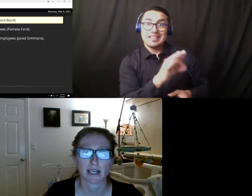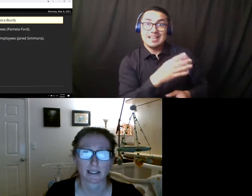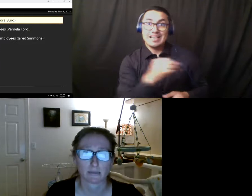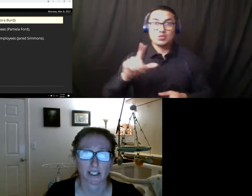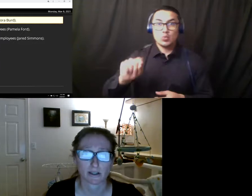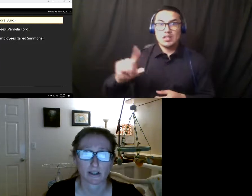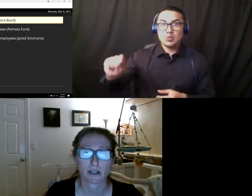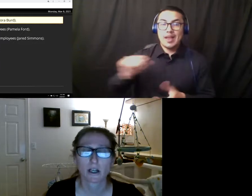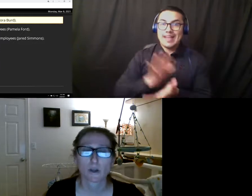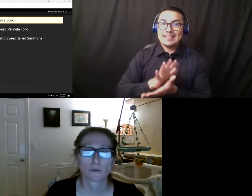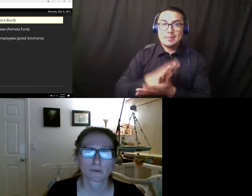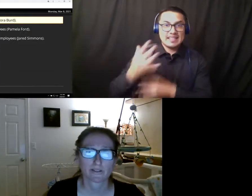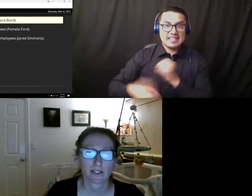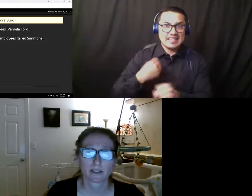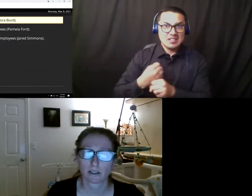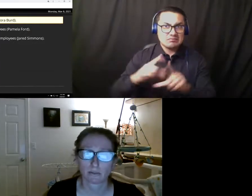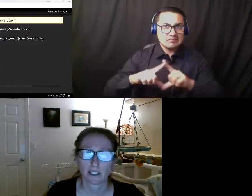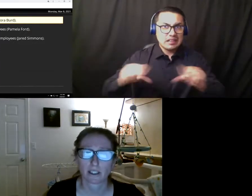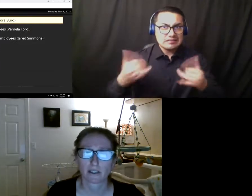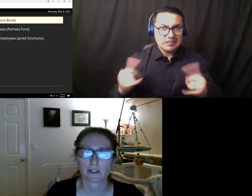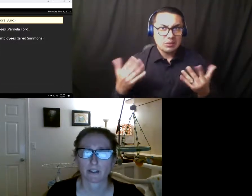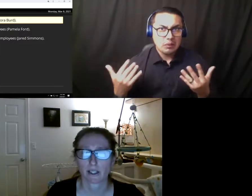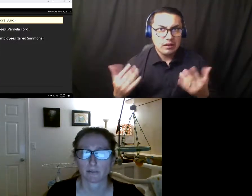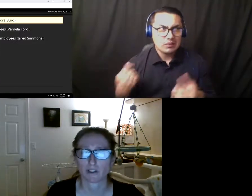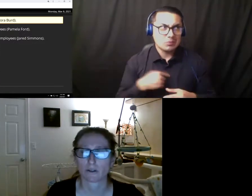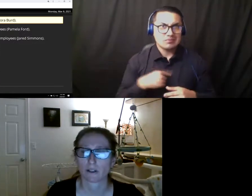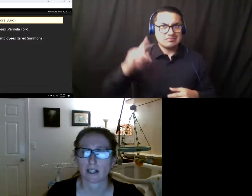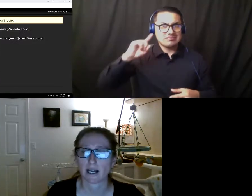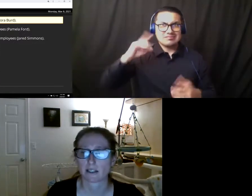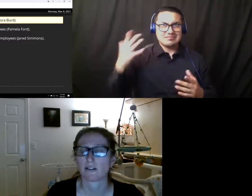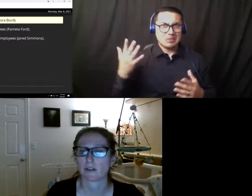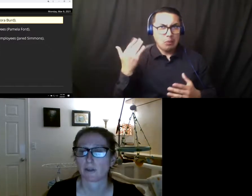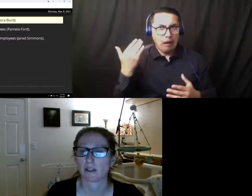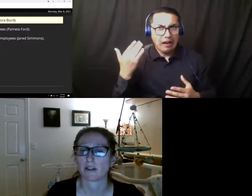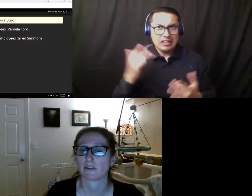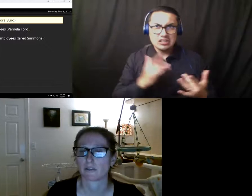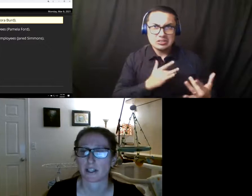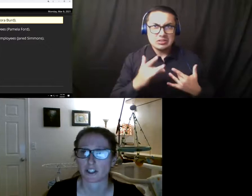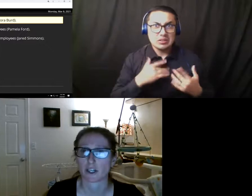academic years, which we find alarming given that the campus no longer has a VP of HR.